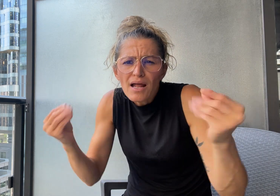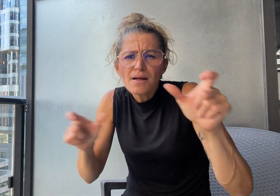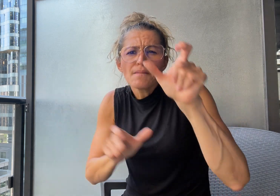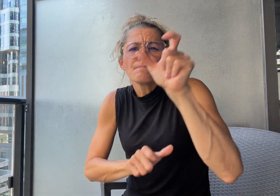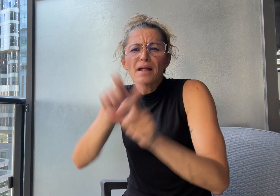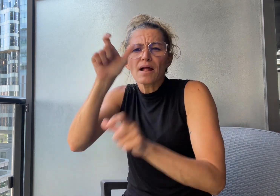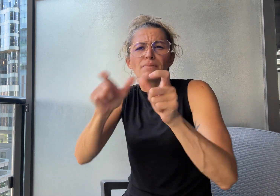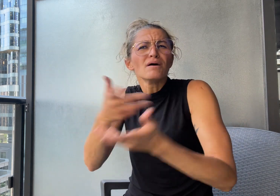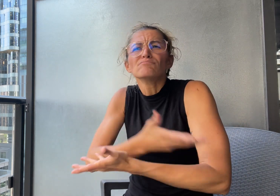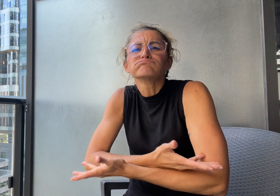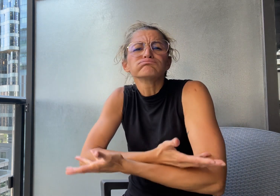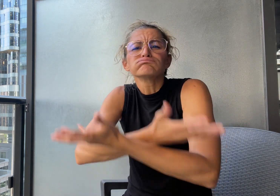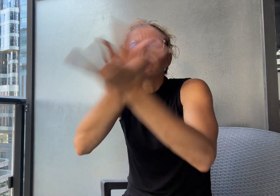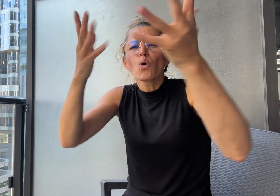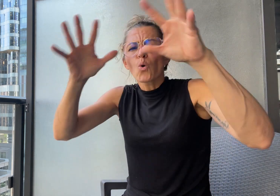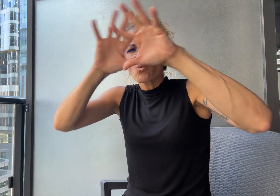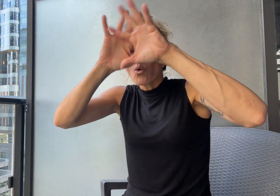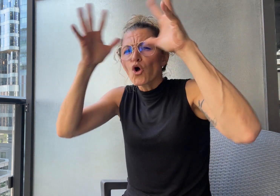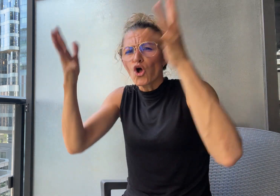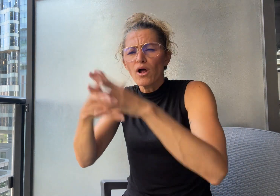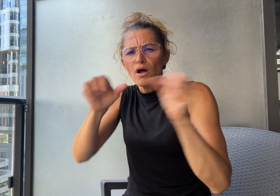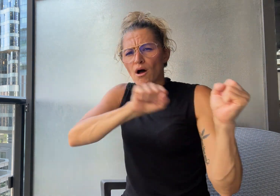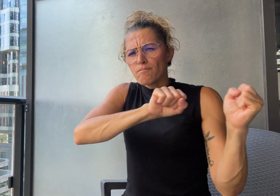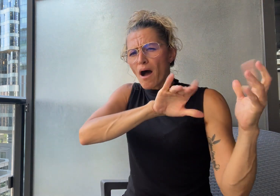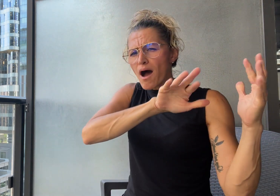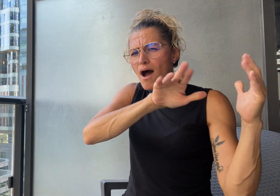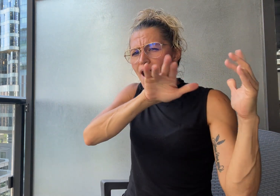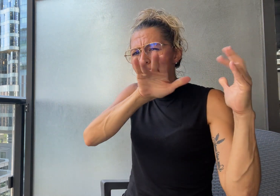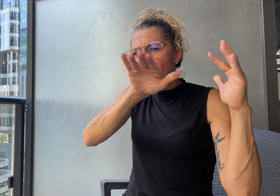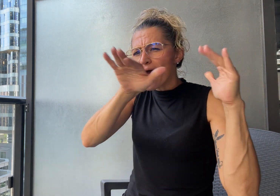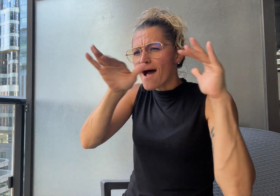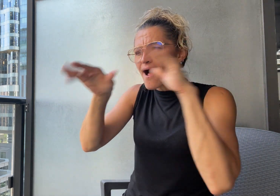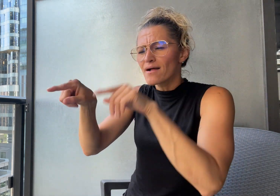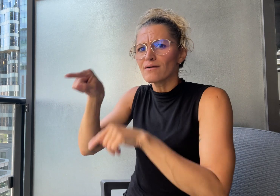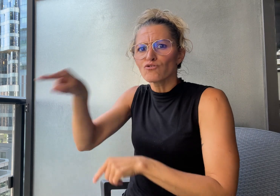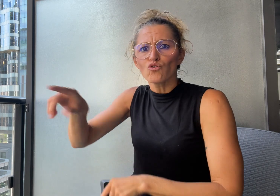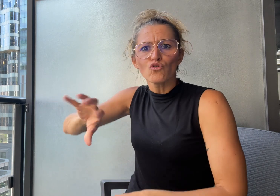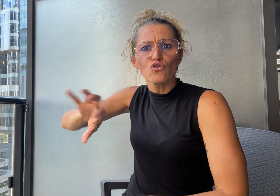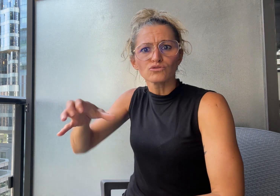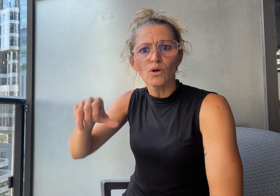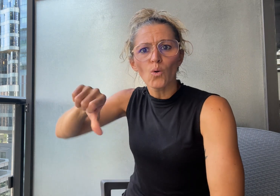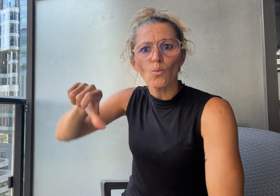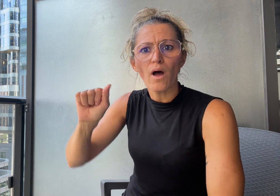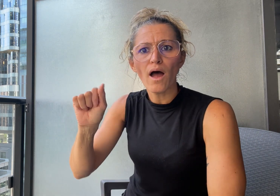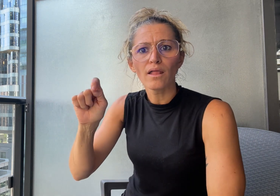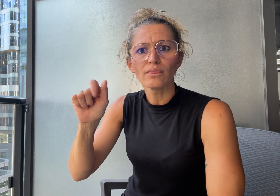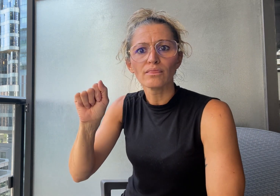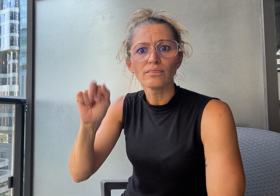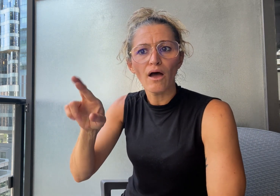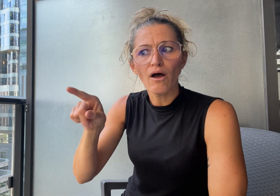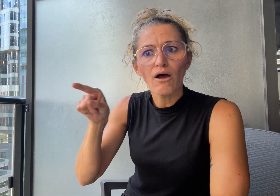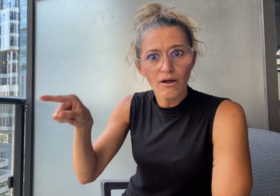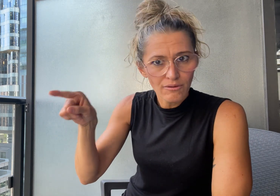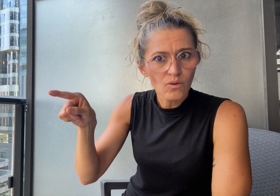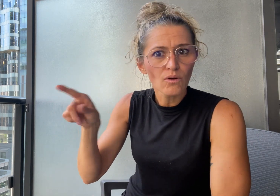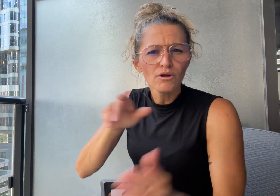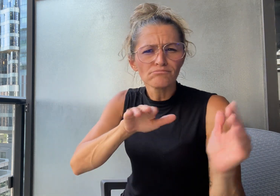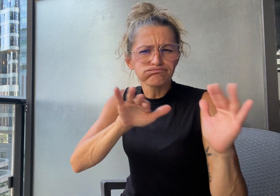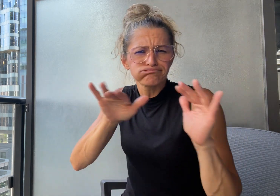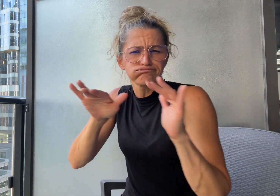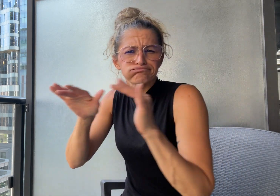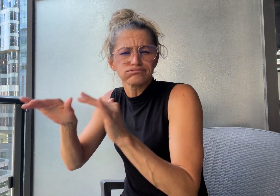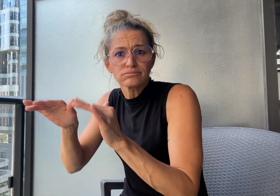to Qatar from all over the world, while about 50 million